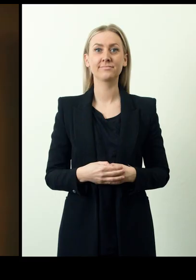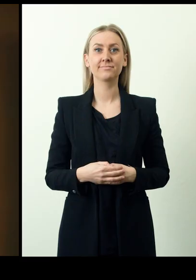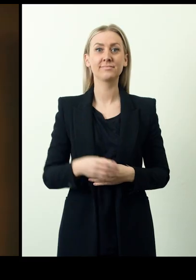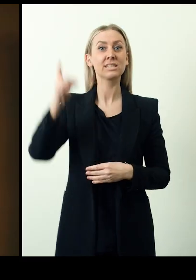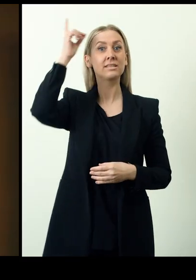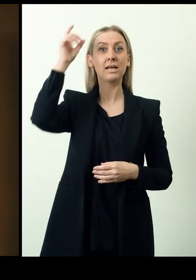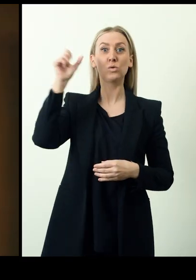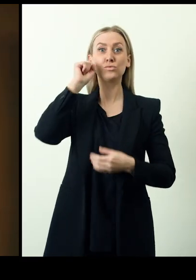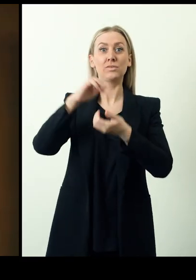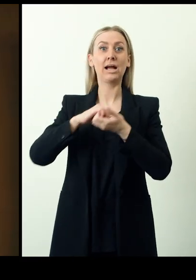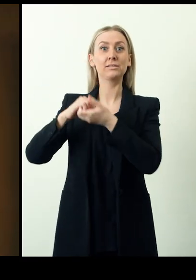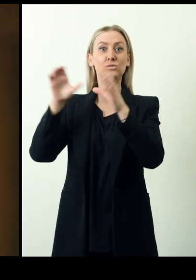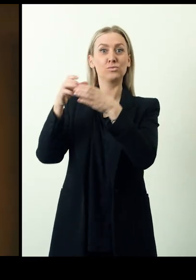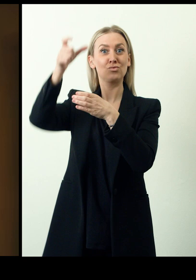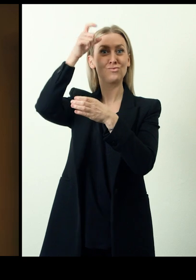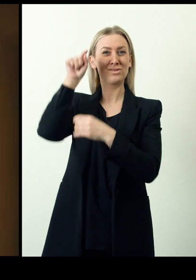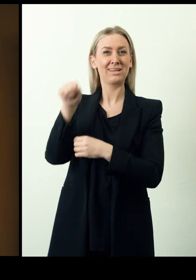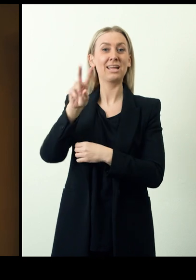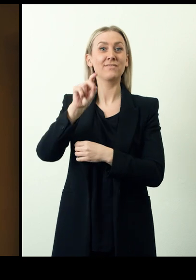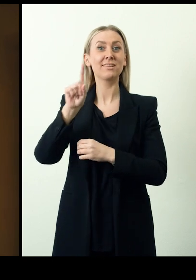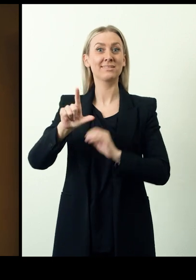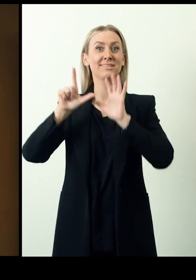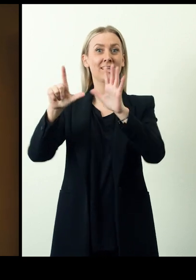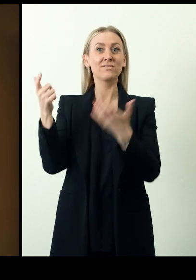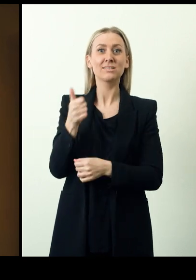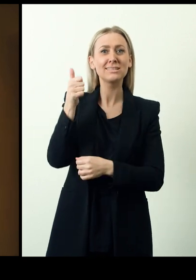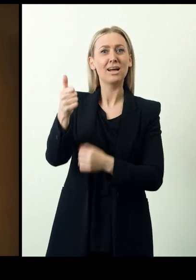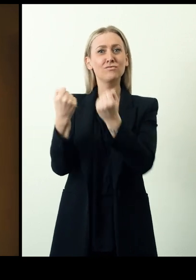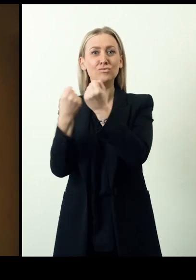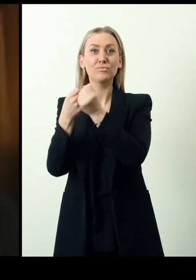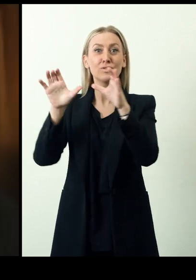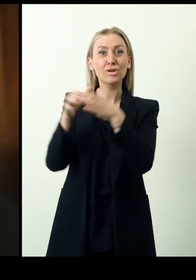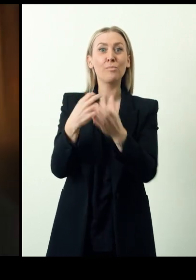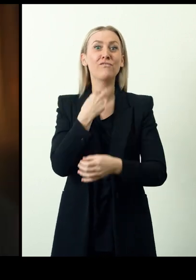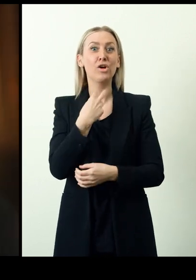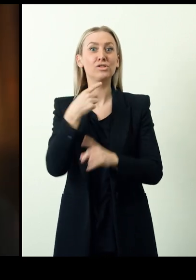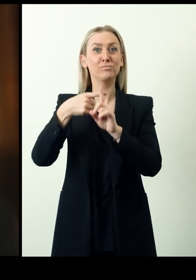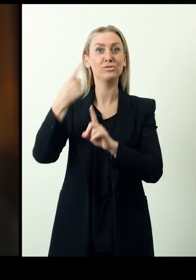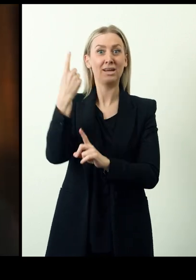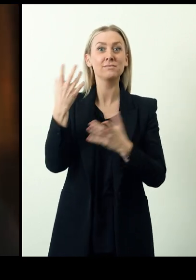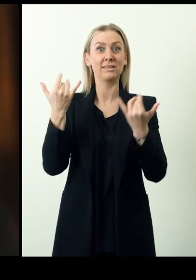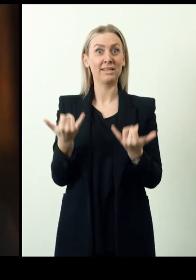In 2017, the Down's Syndrome Association of Turkey launched the self advocacy group Voice Plus One